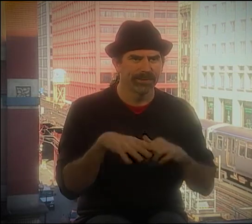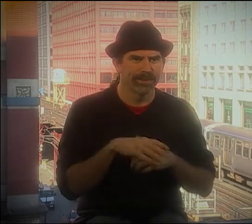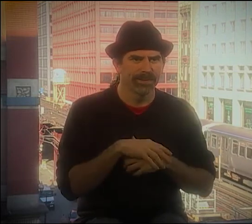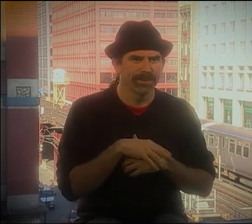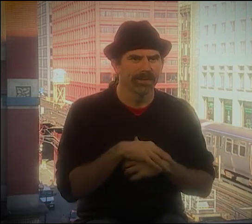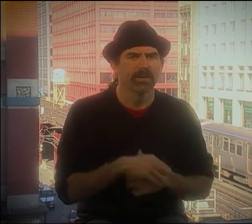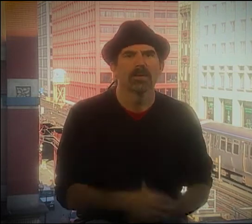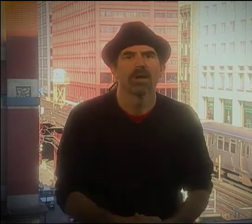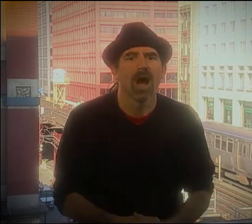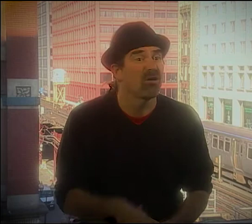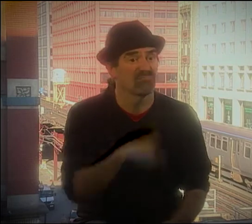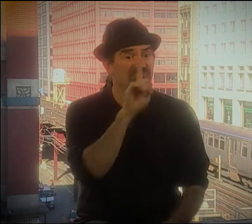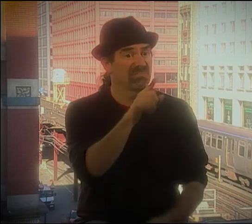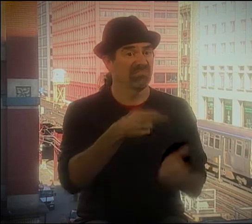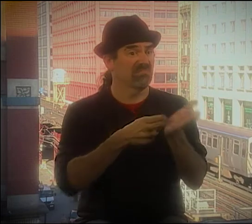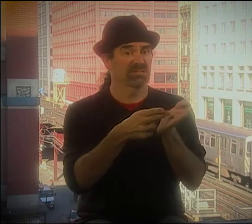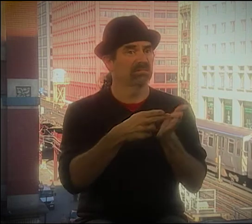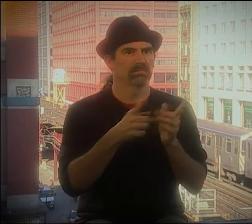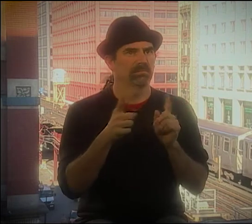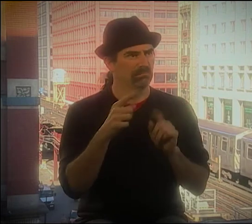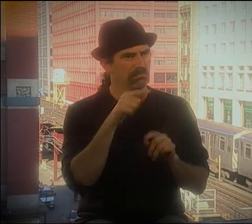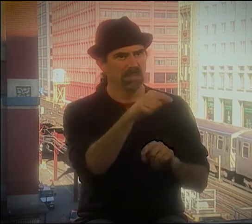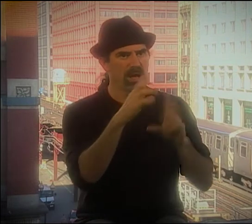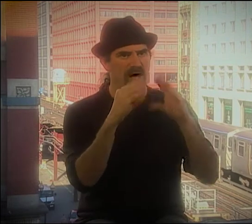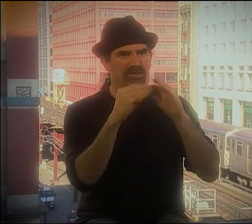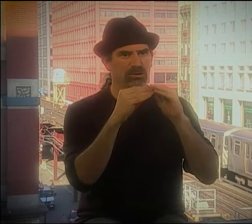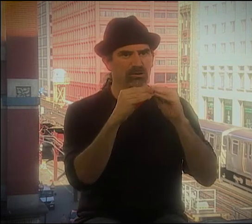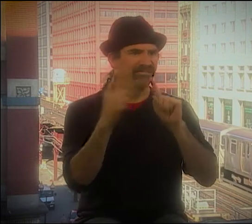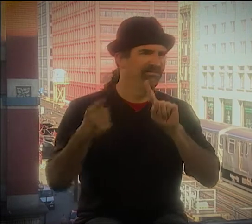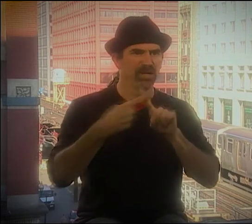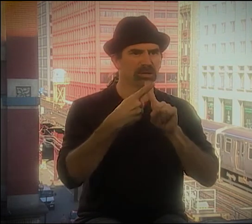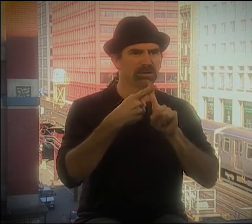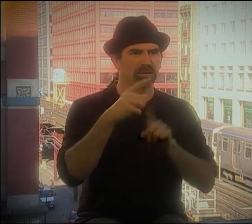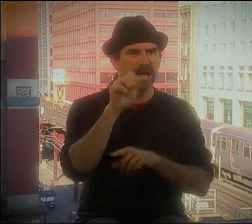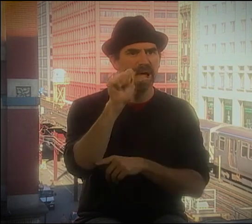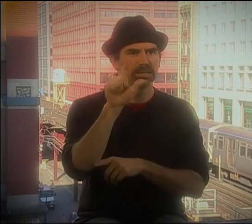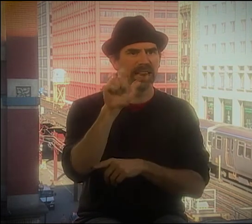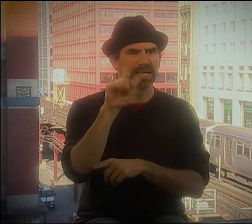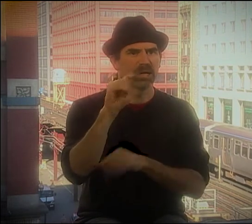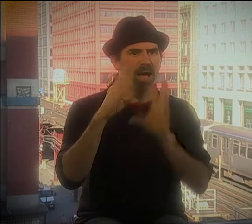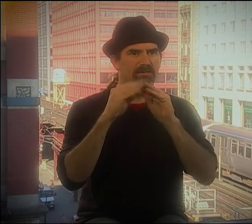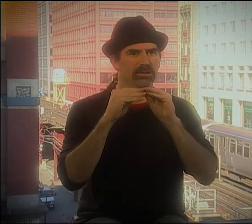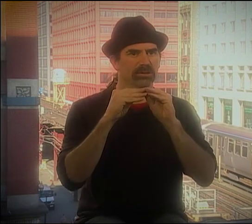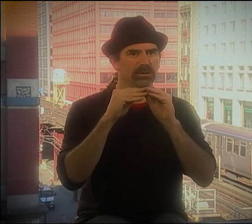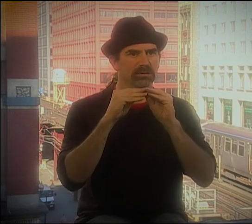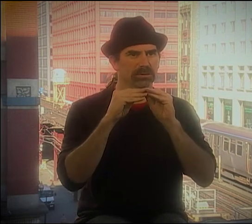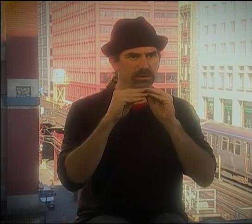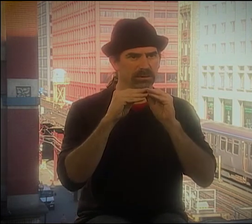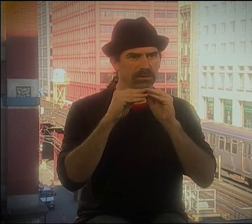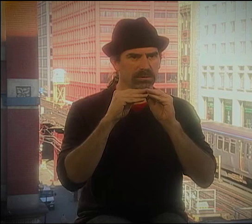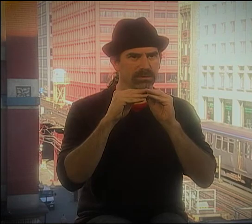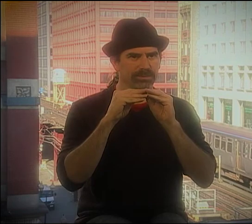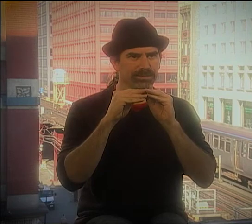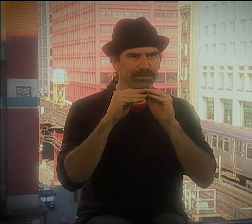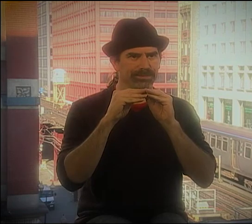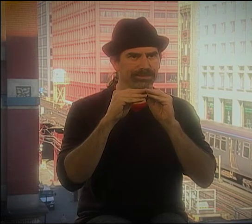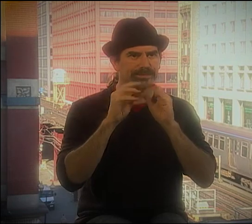THEY WERE GOING LINE BY LINE WITH THINGS. AND TO BE HONEST, AT THAT FIRST CONFERENCE, THE ASL LIT